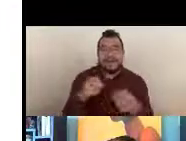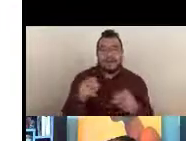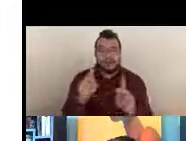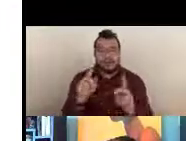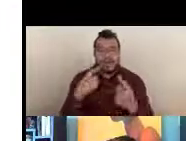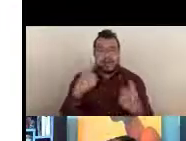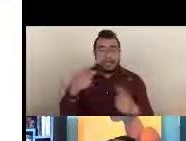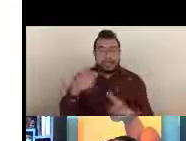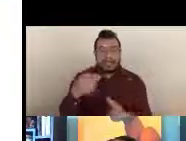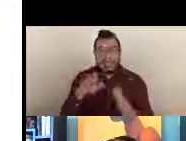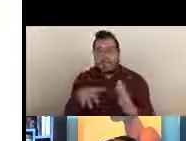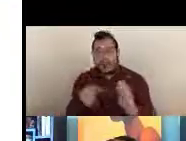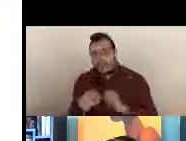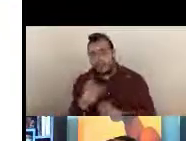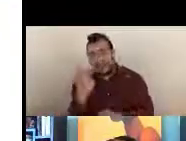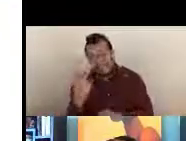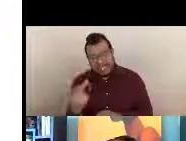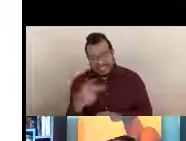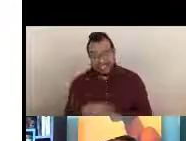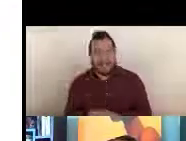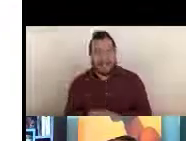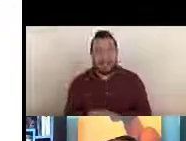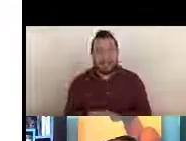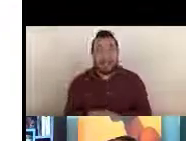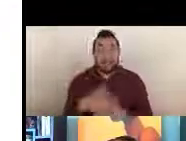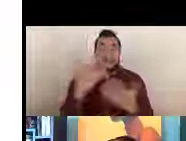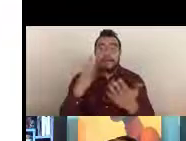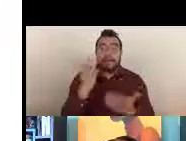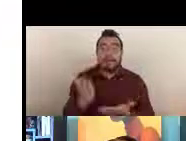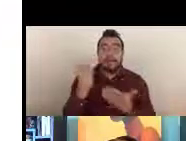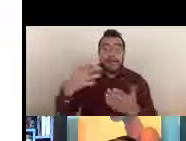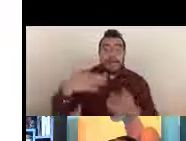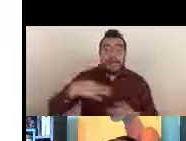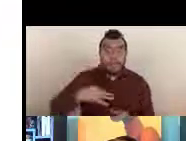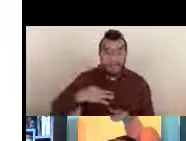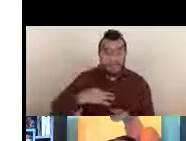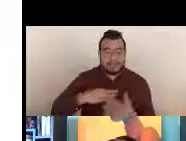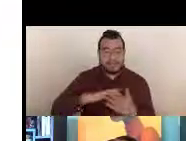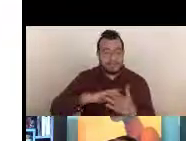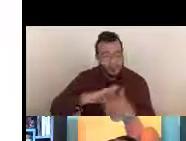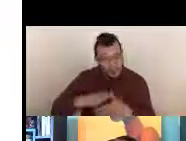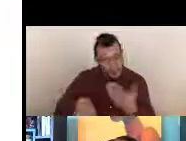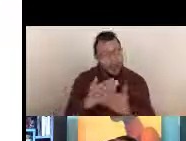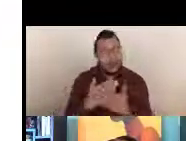Now after you submit your application, all questions then are referred